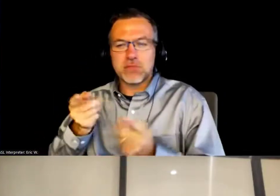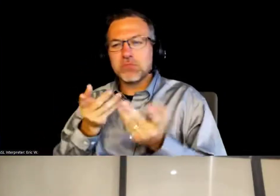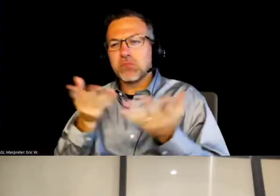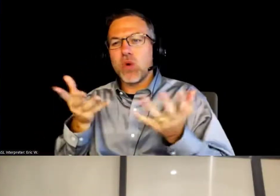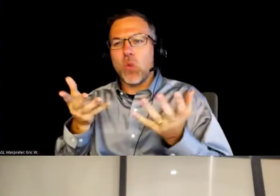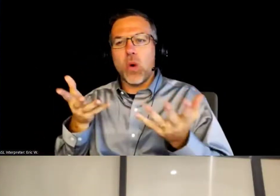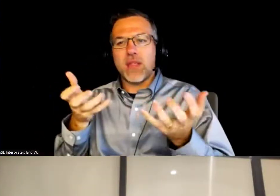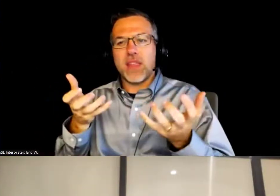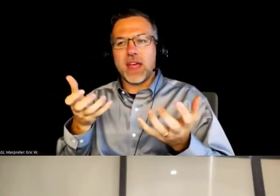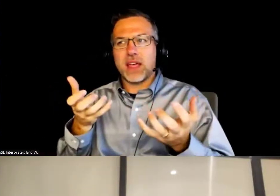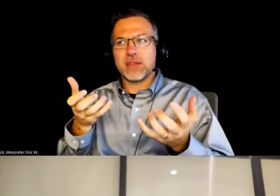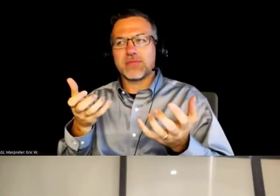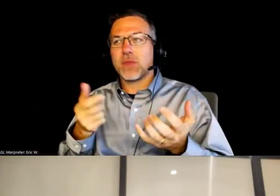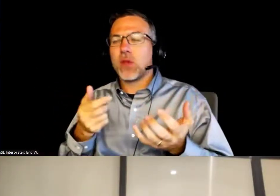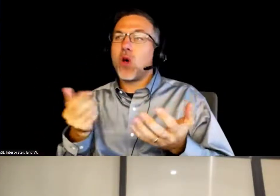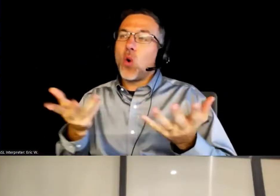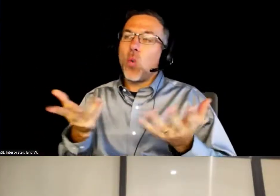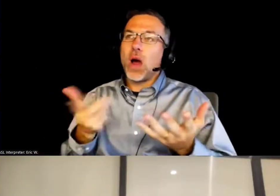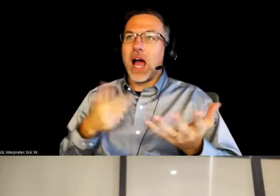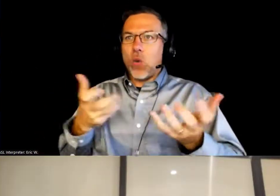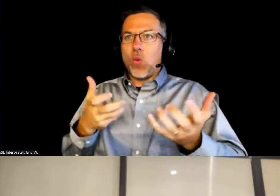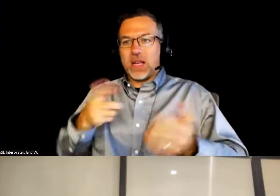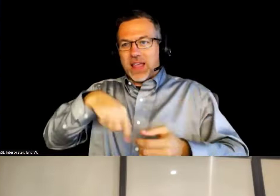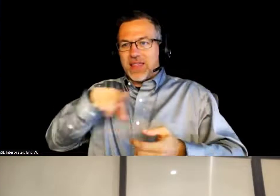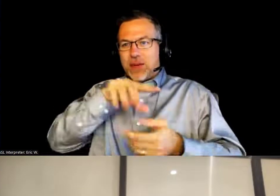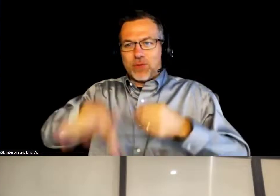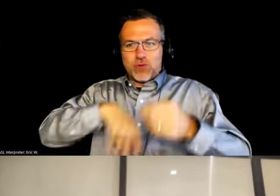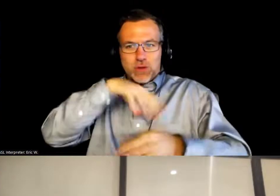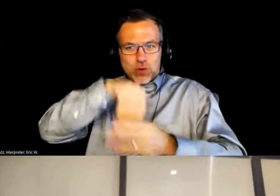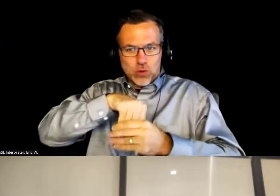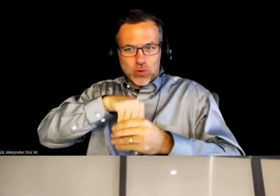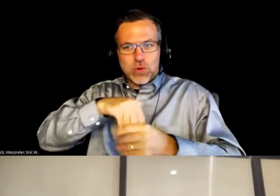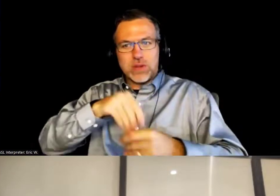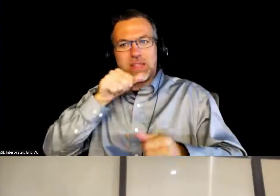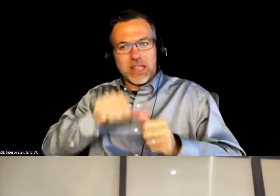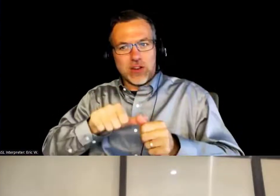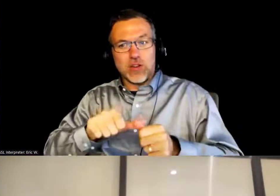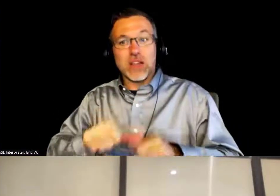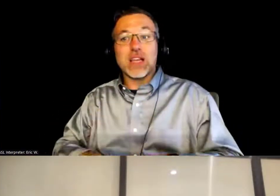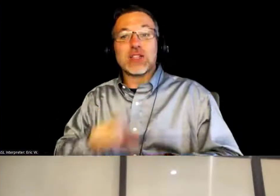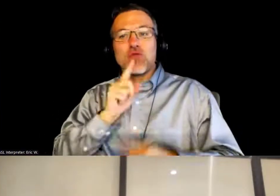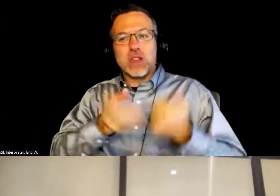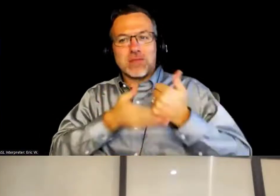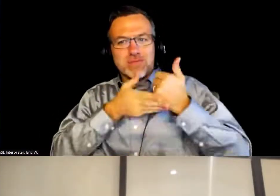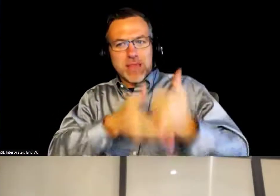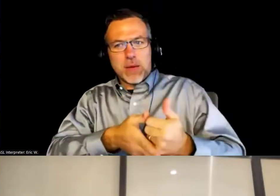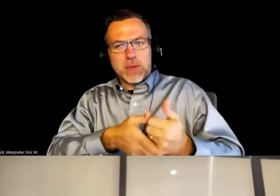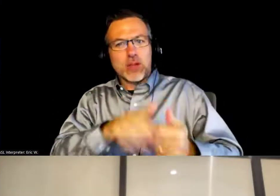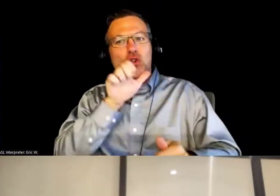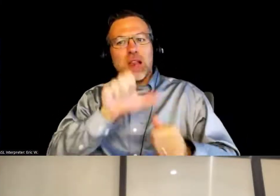of what I wanted them to say in the letter. So I think giving them a really clear idea so that they can speak to the research